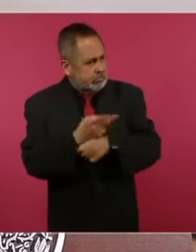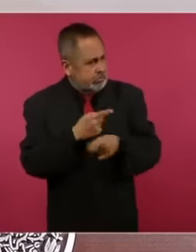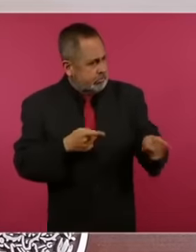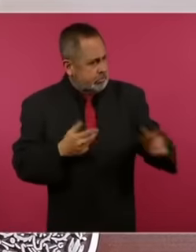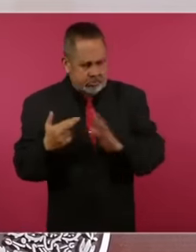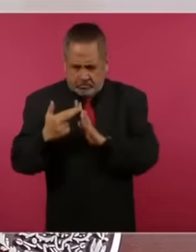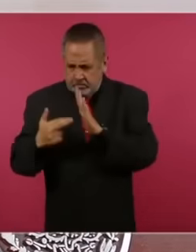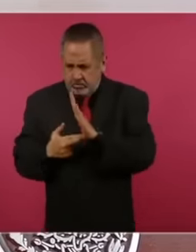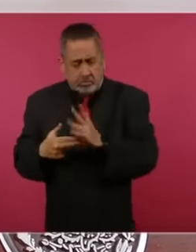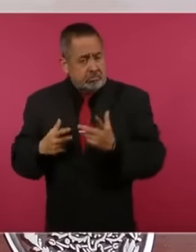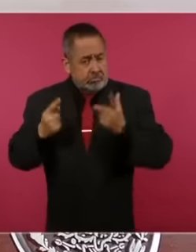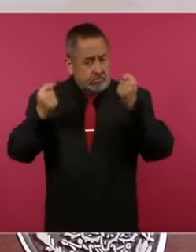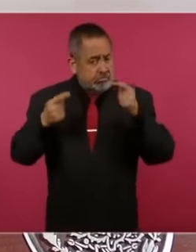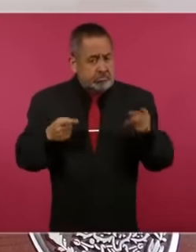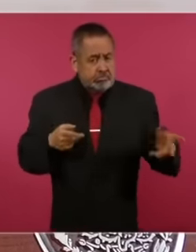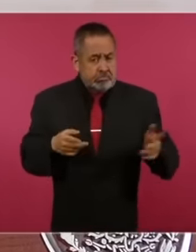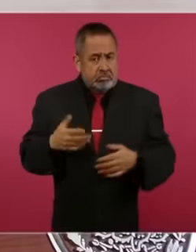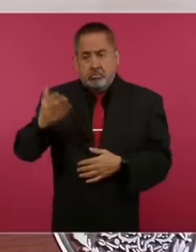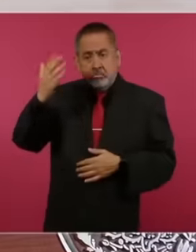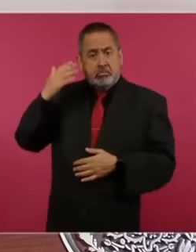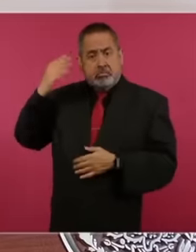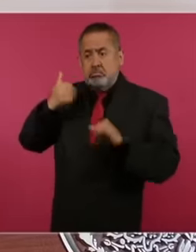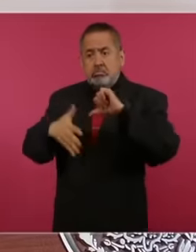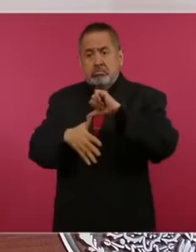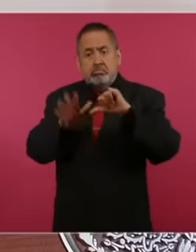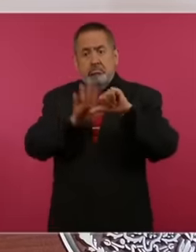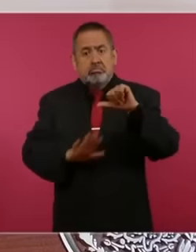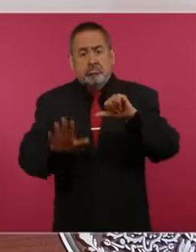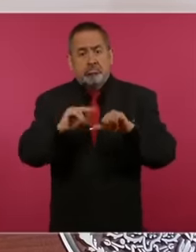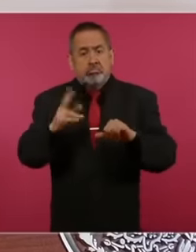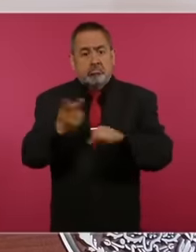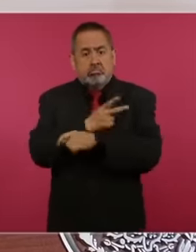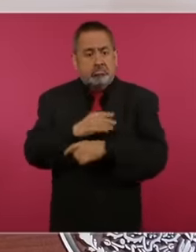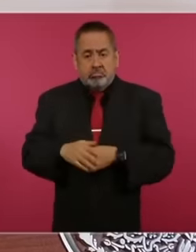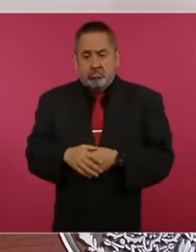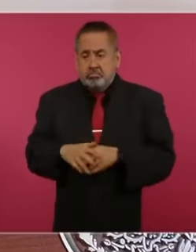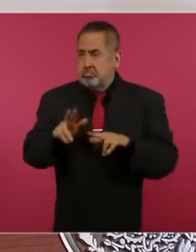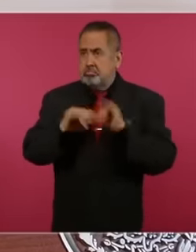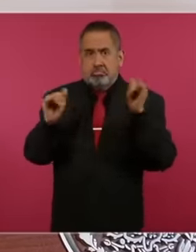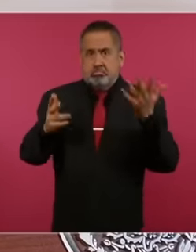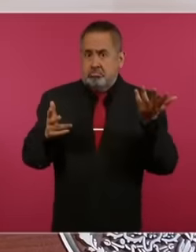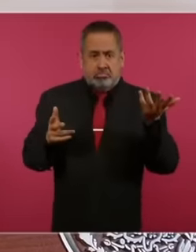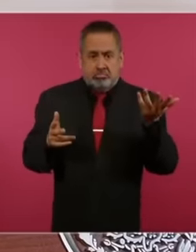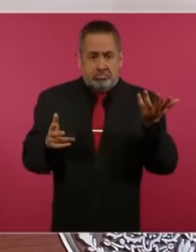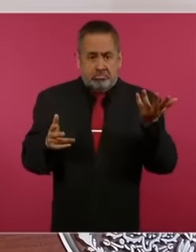did not happen in Latin America, nor in the time of